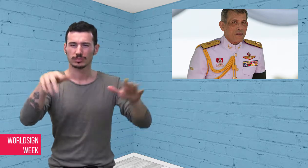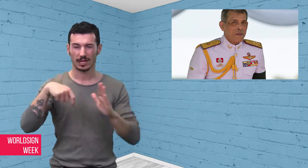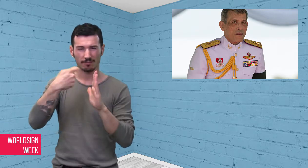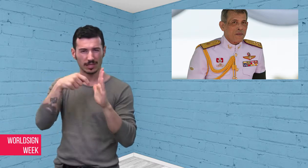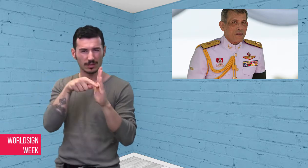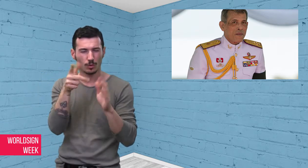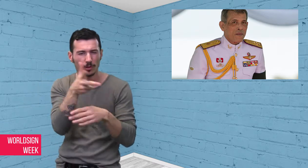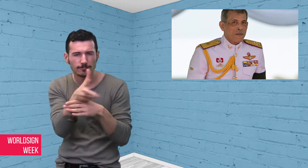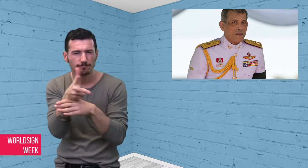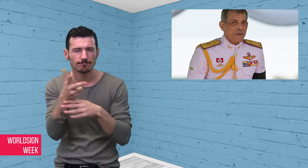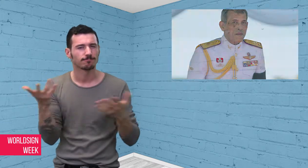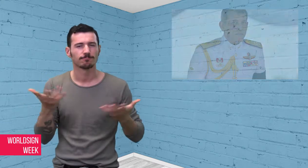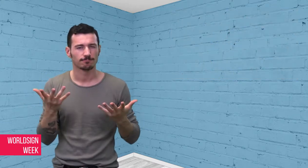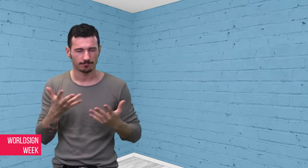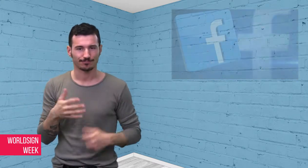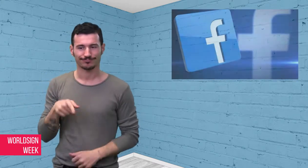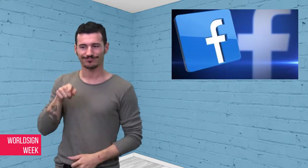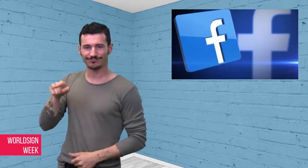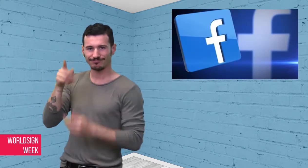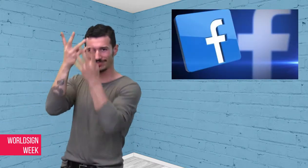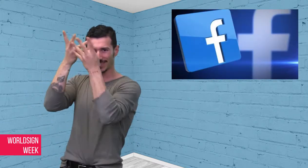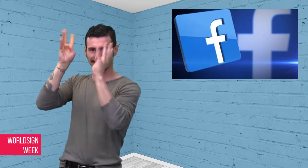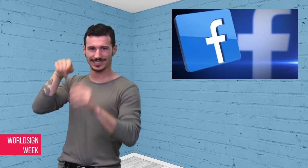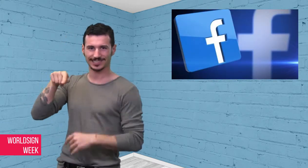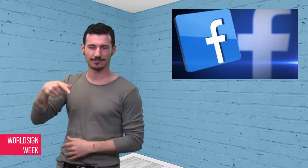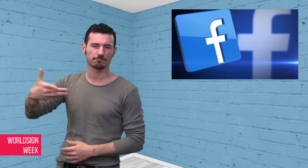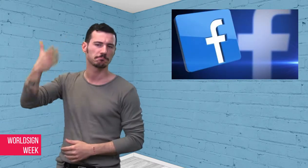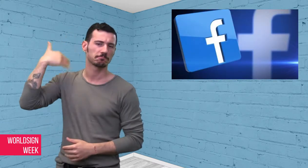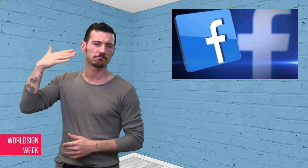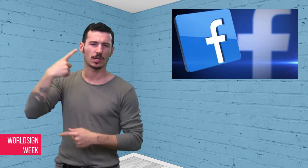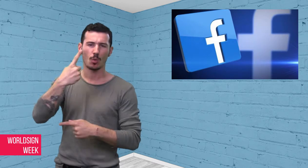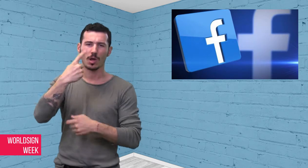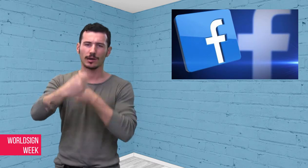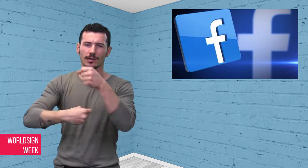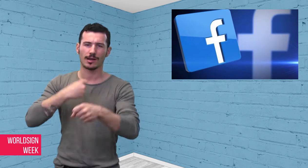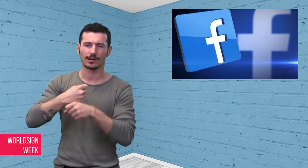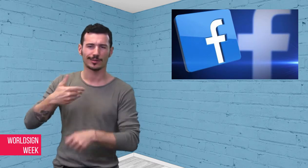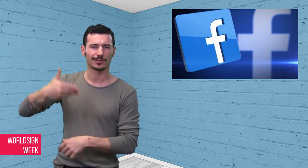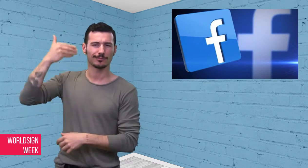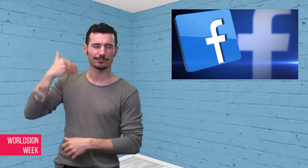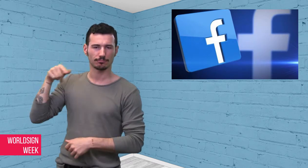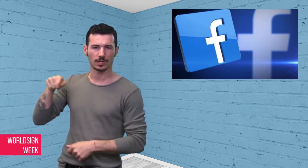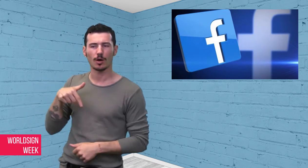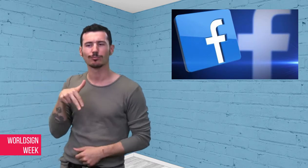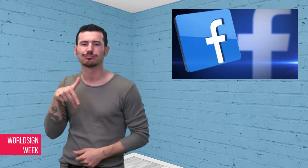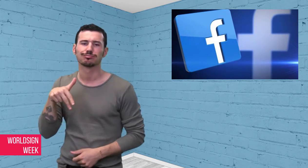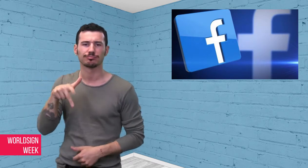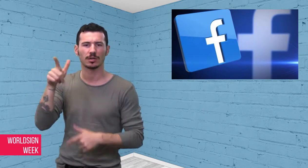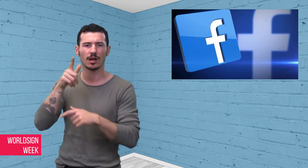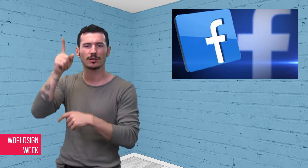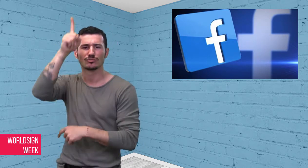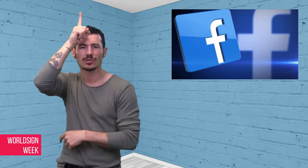strolling around last year in a little